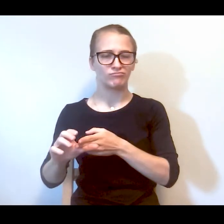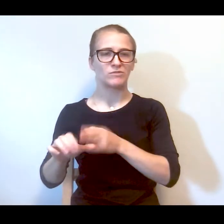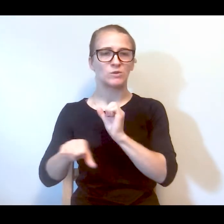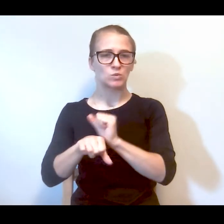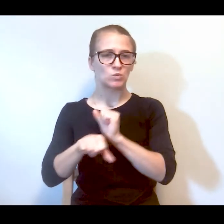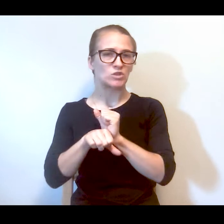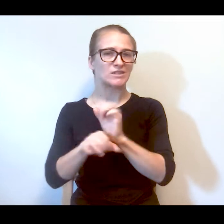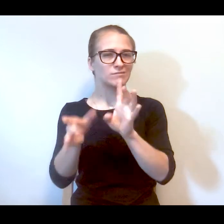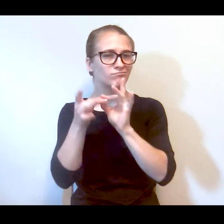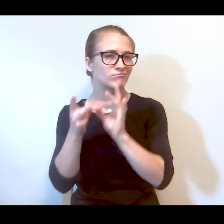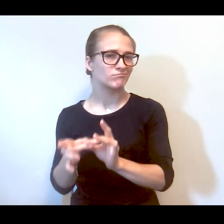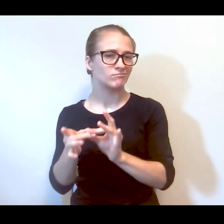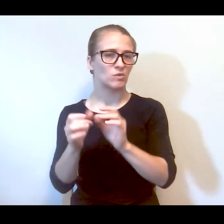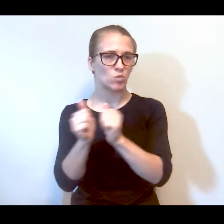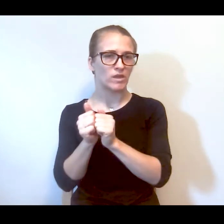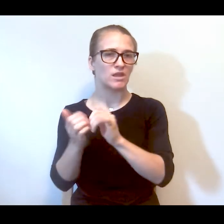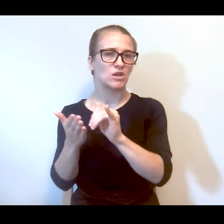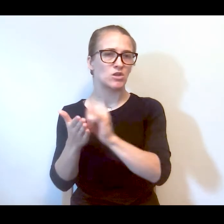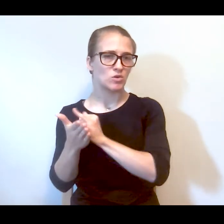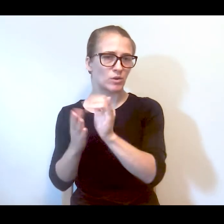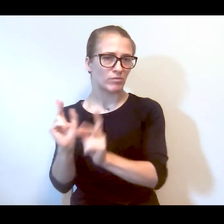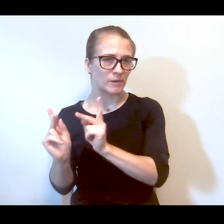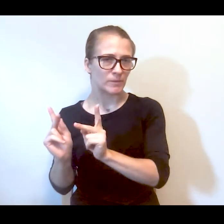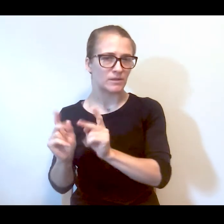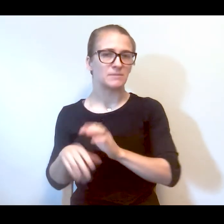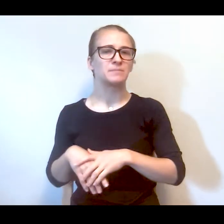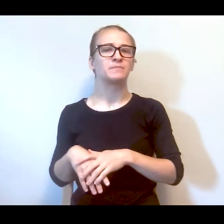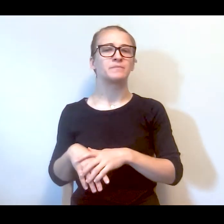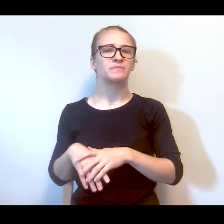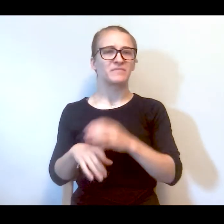the ground very intimately with New Yorkers who were